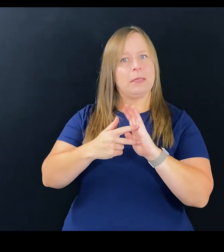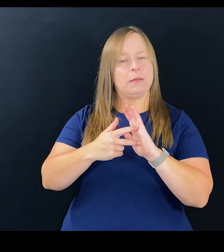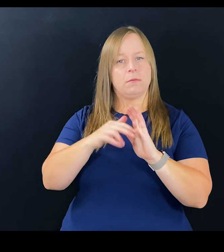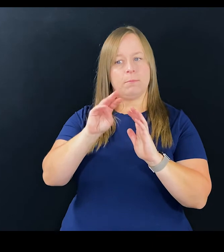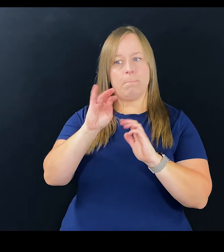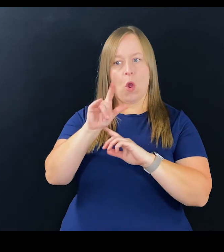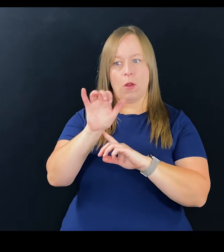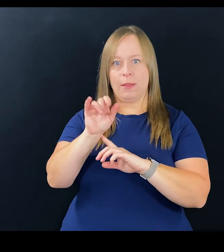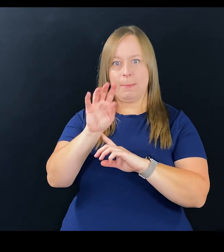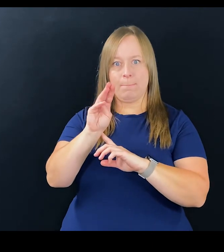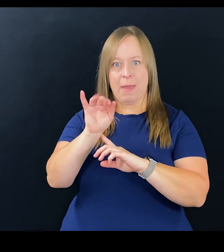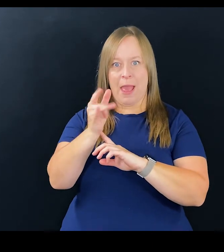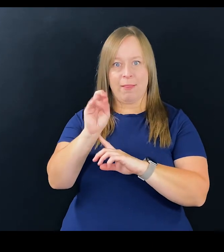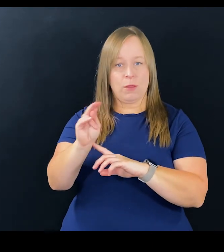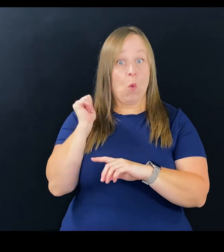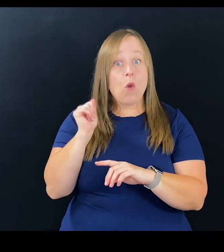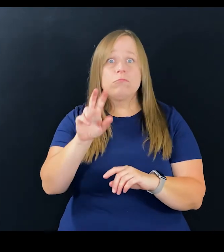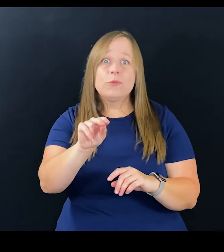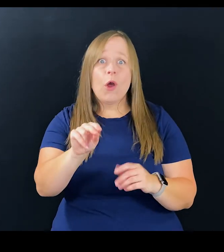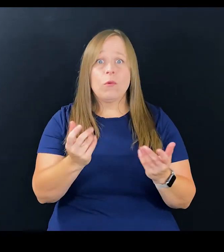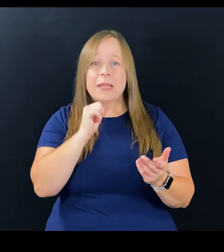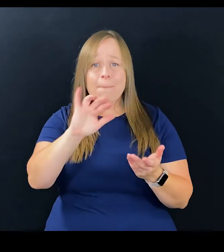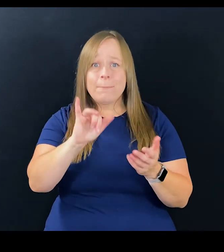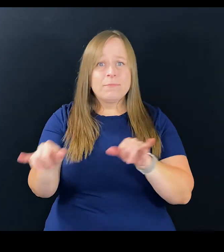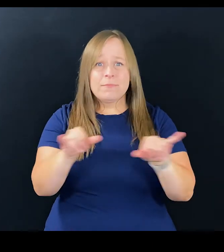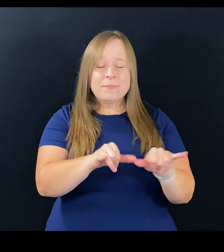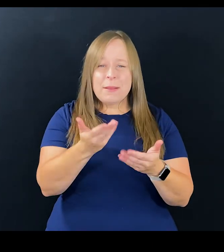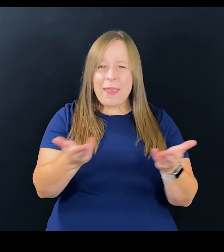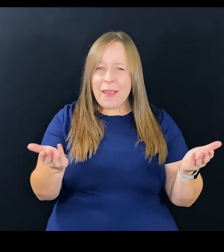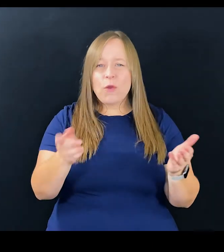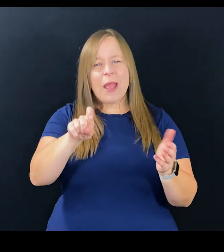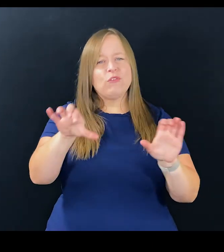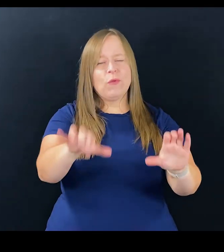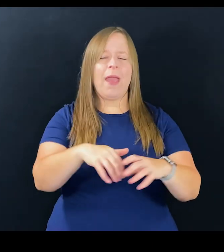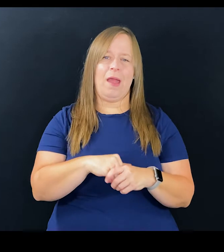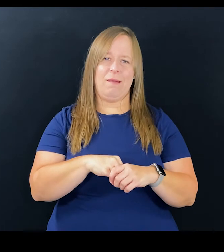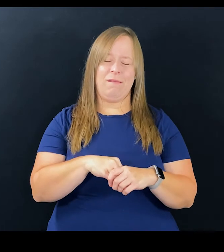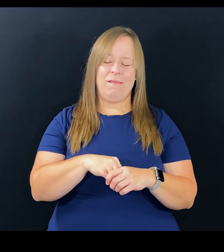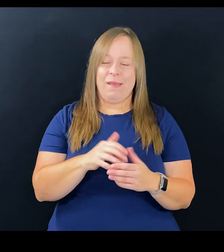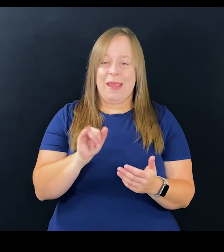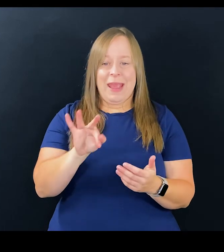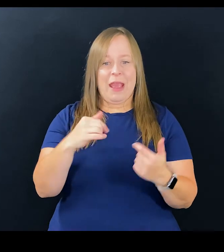But does that mean that Marlee Matlin won't? No, right, so we have to do that.